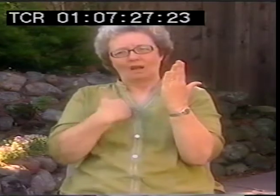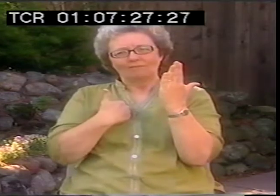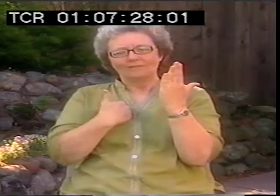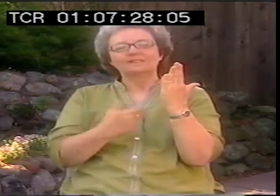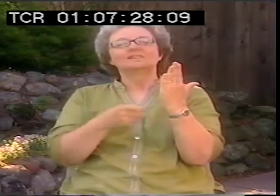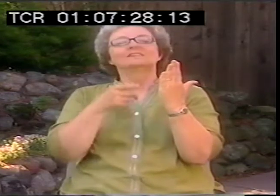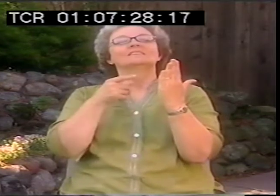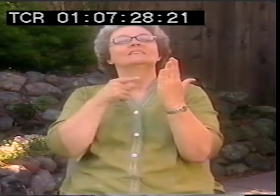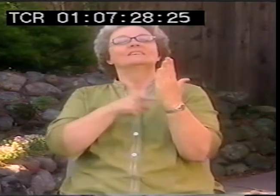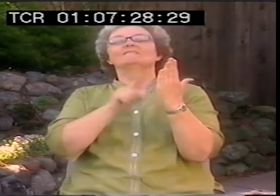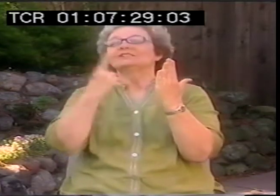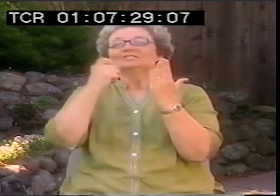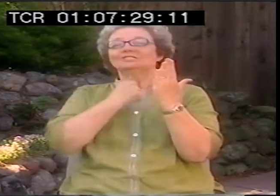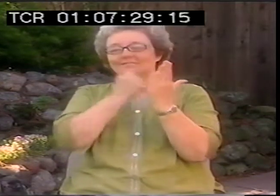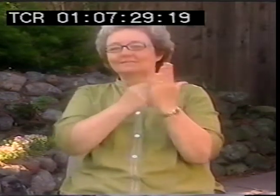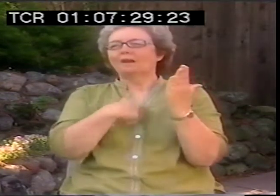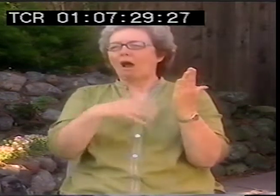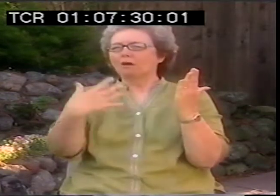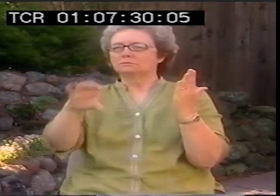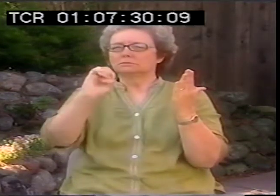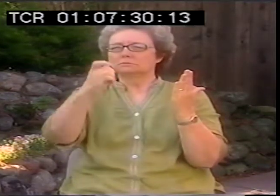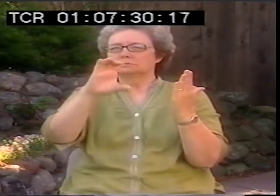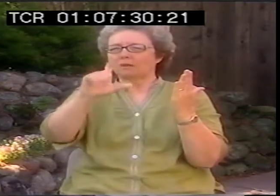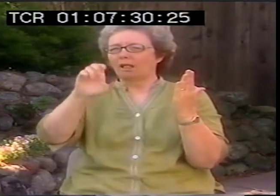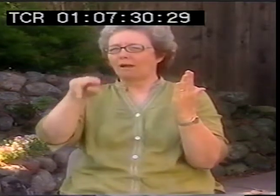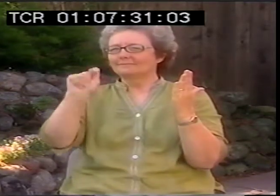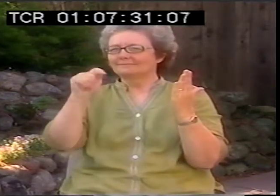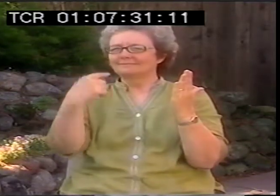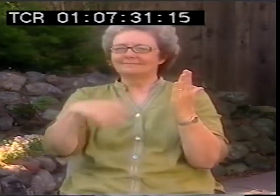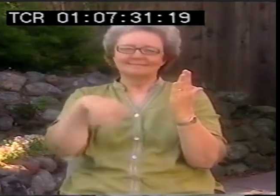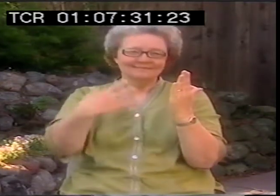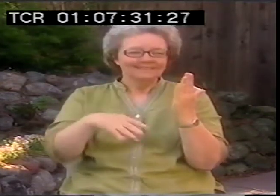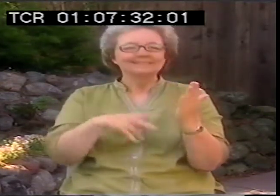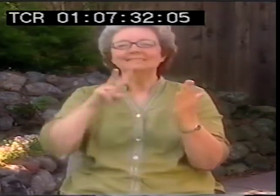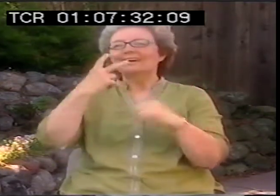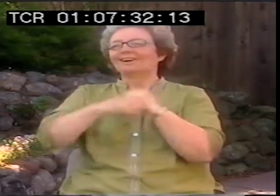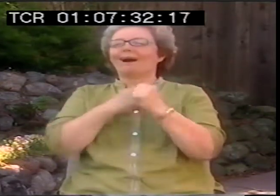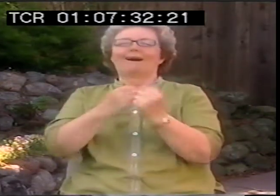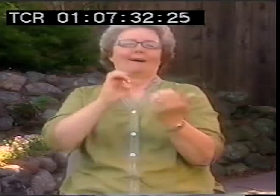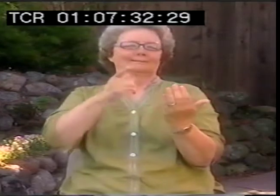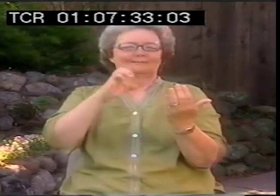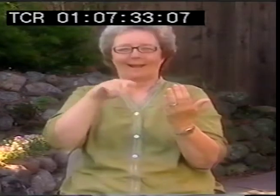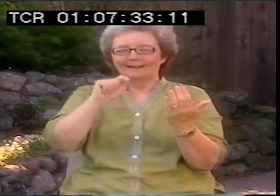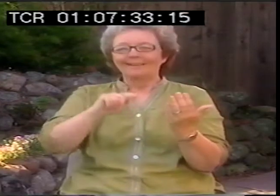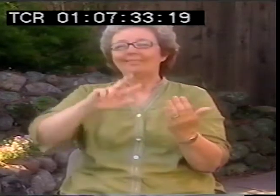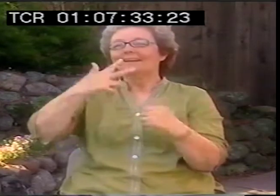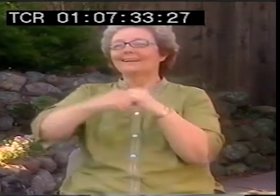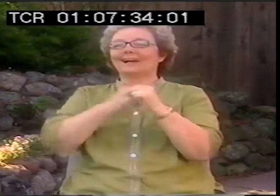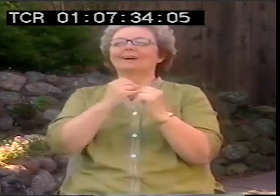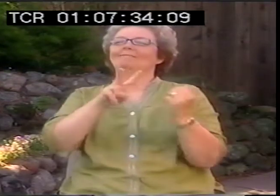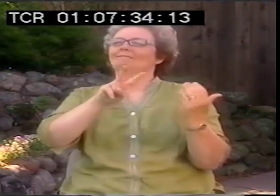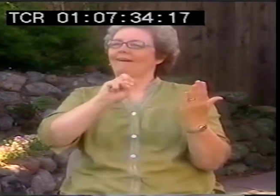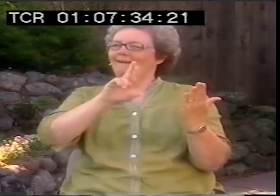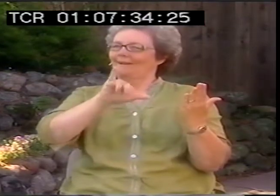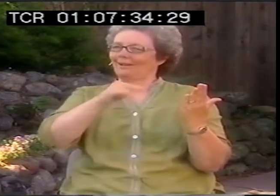It always said, oh, Ella is excellent, just great. Second year, very good.